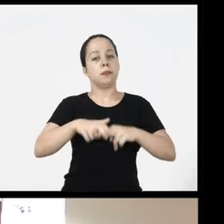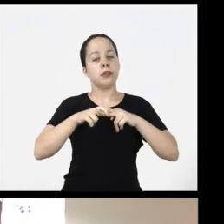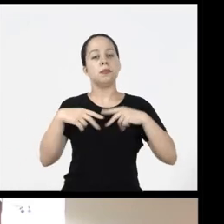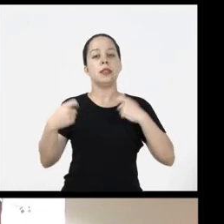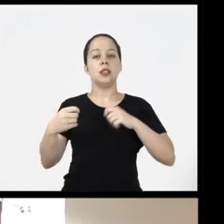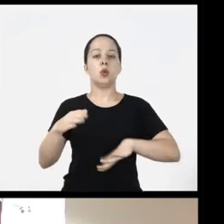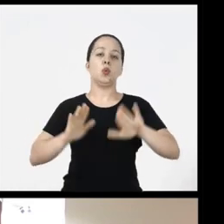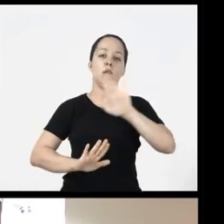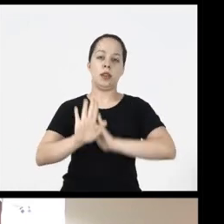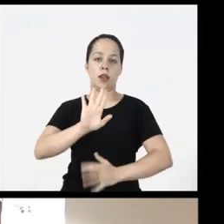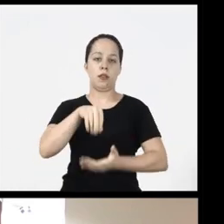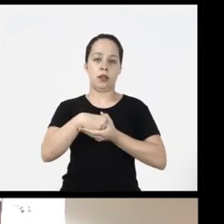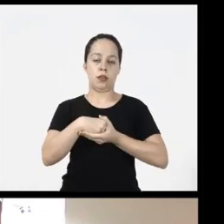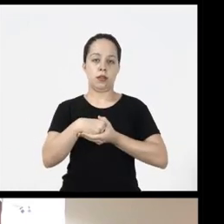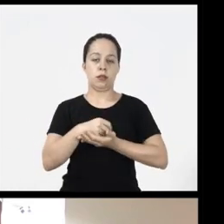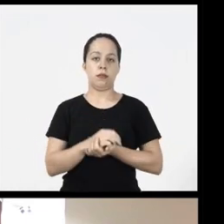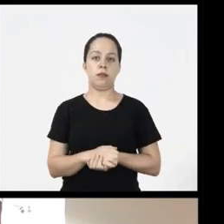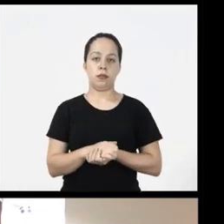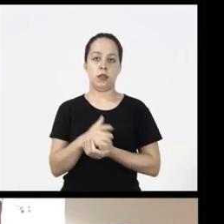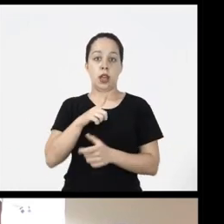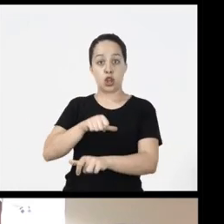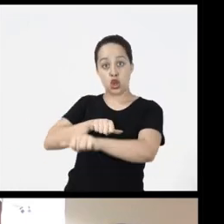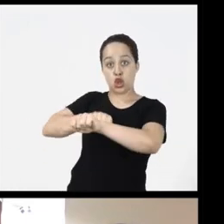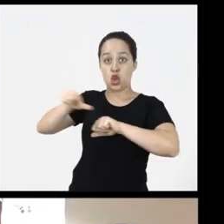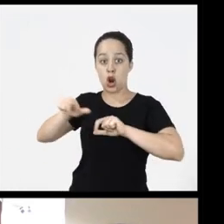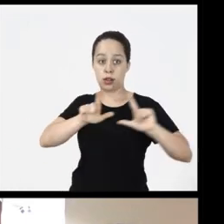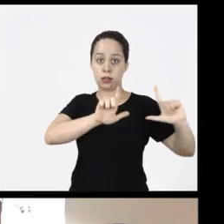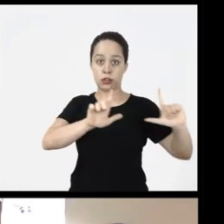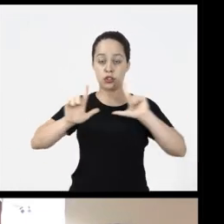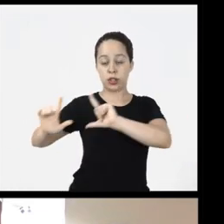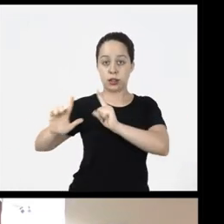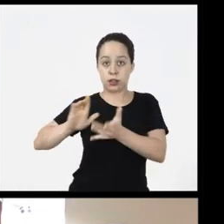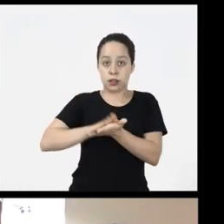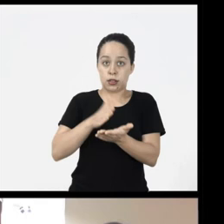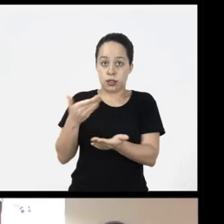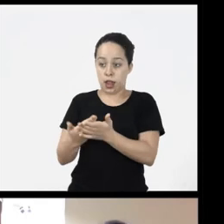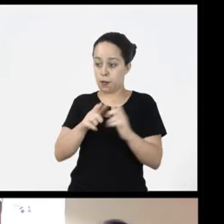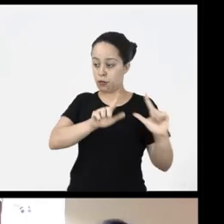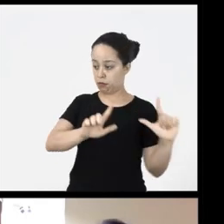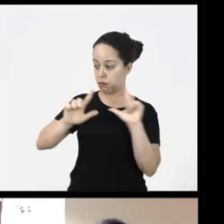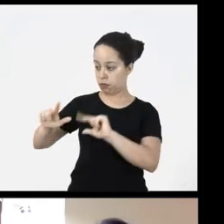other information, so it’s important to be careful when changing windows empire because if